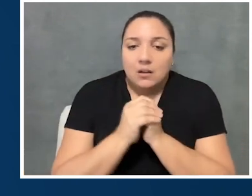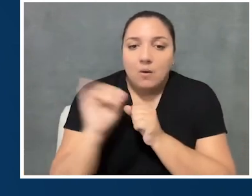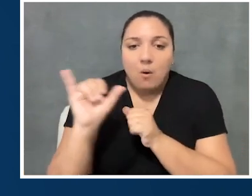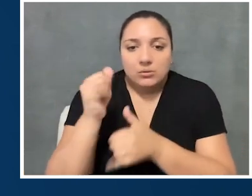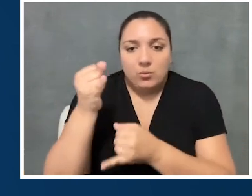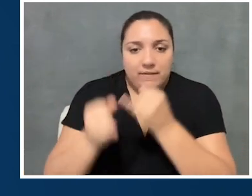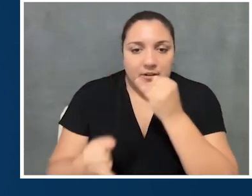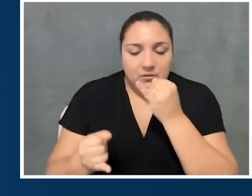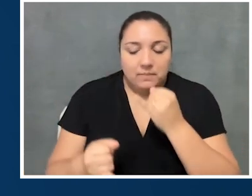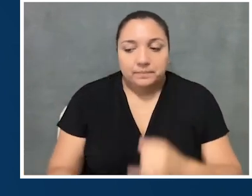And I wanna just finish off.